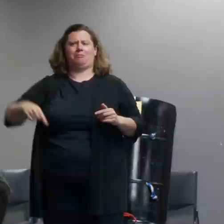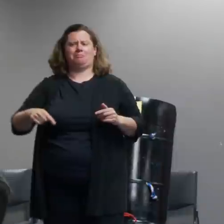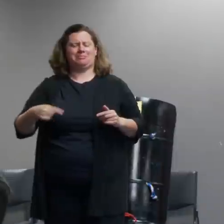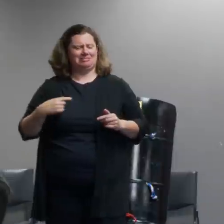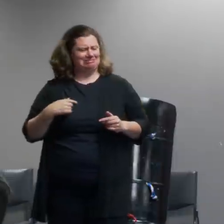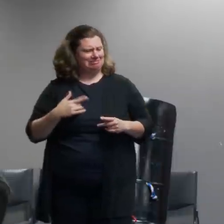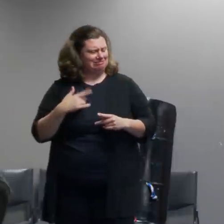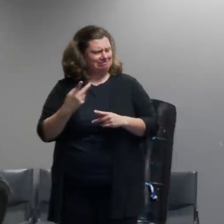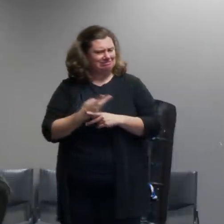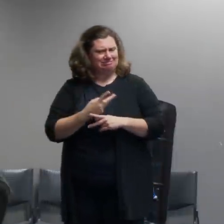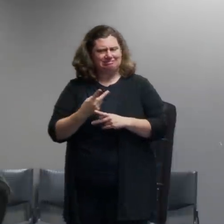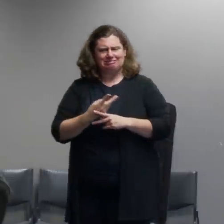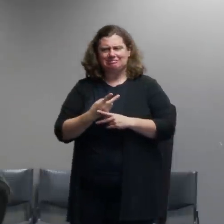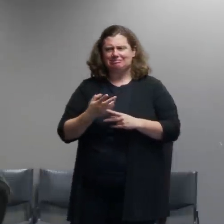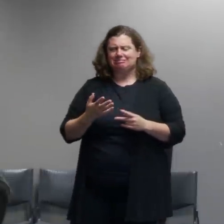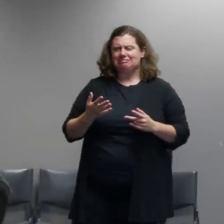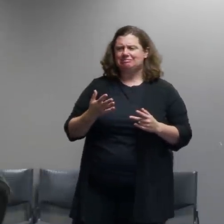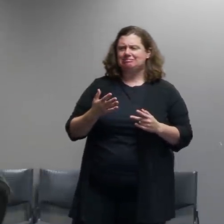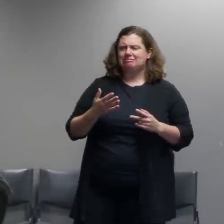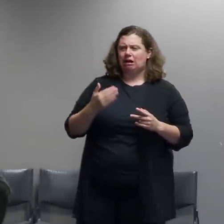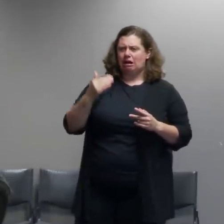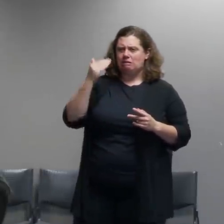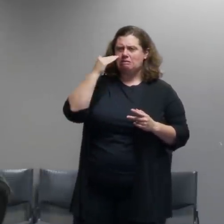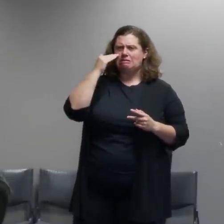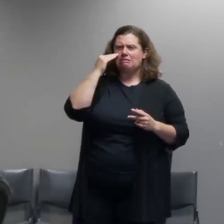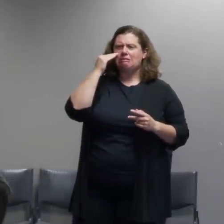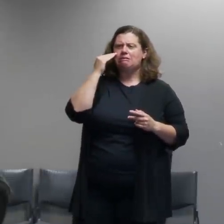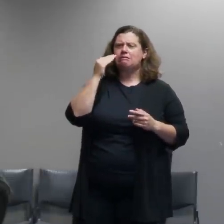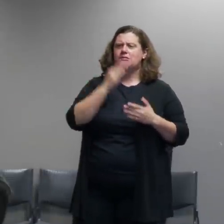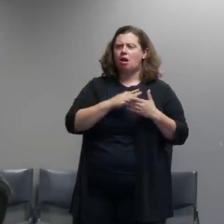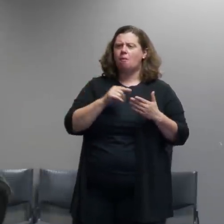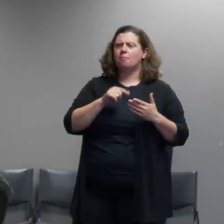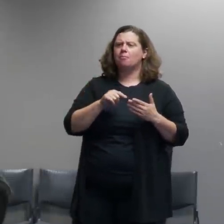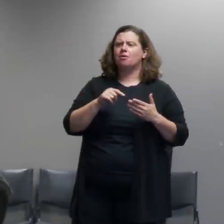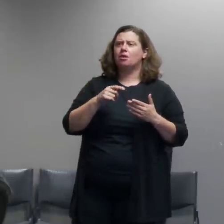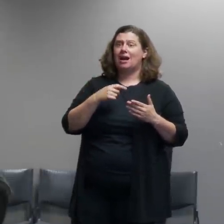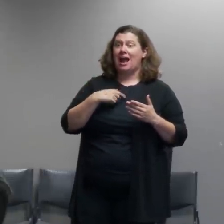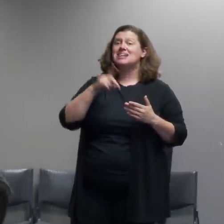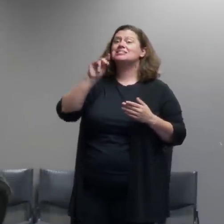resources brought in from a number of agencies within the department of